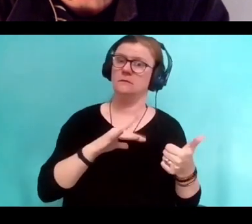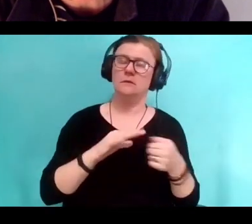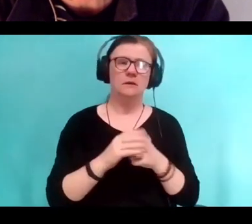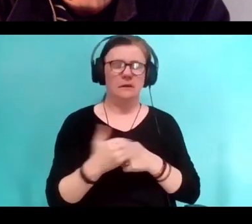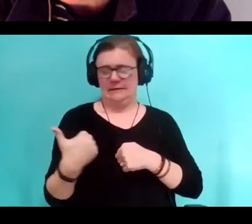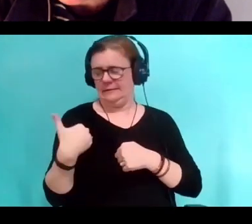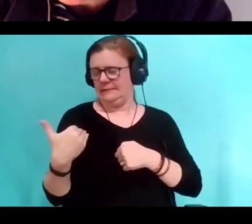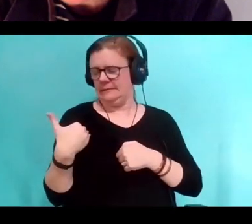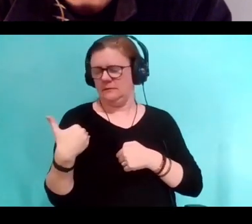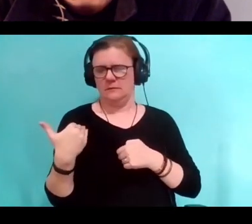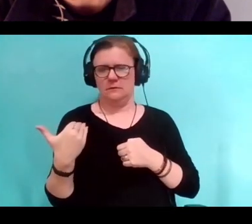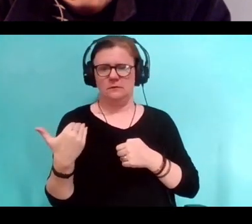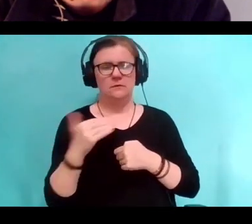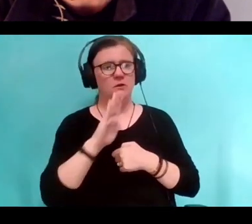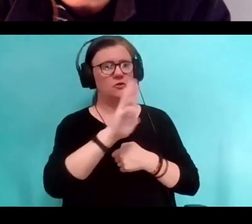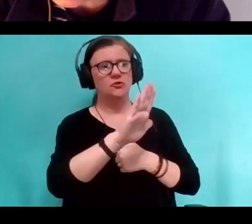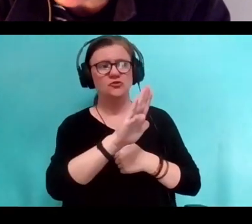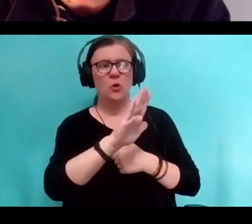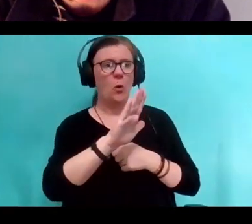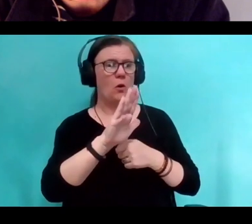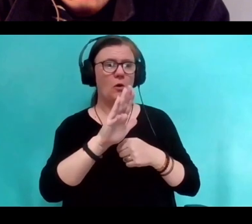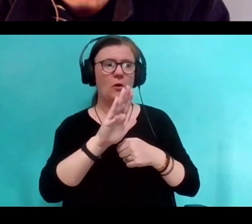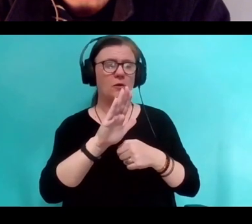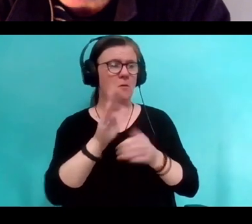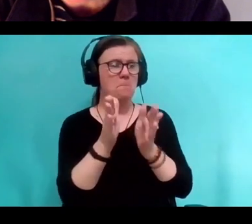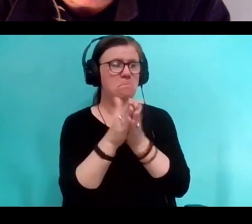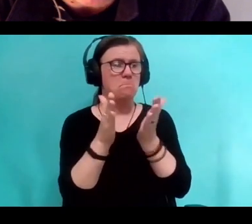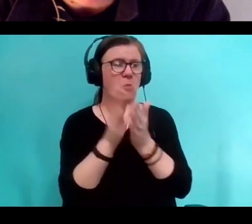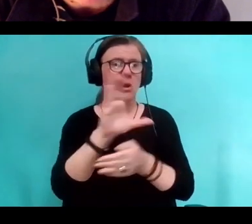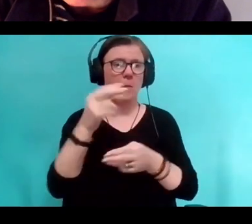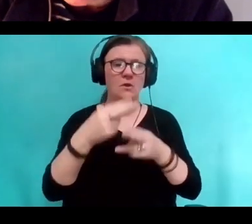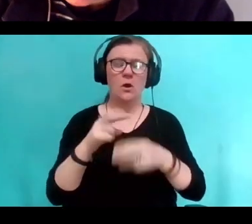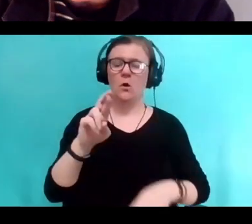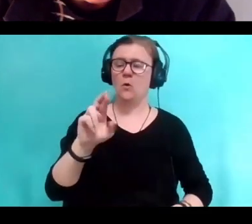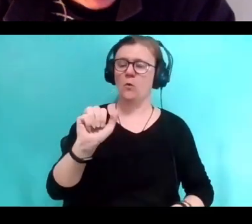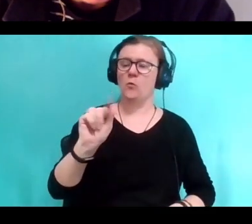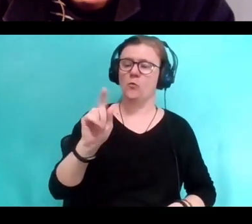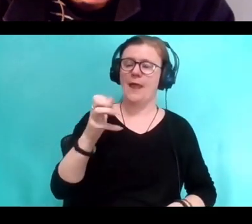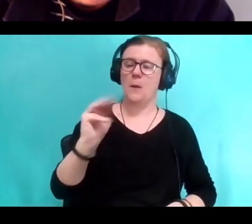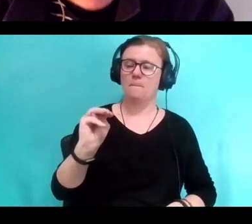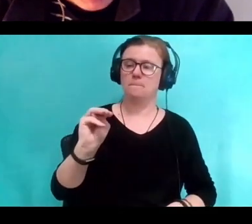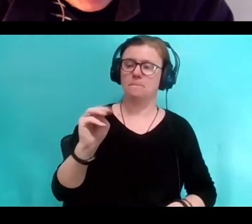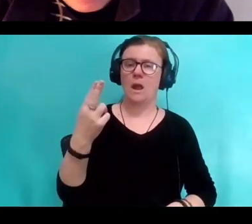your fantastic publicist at Randomhouse sent me through a copy. I was expecting to find it interesting.